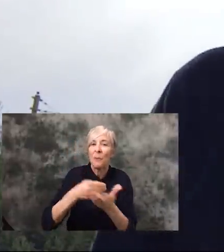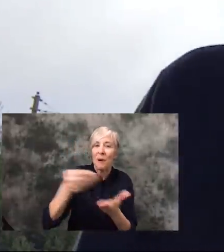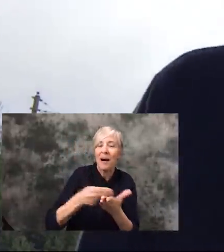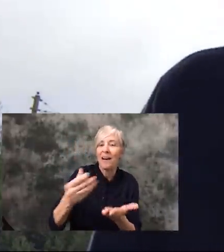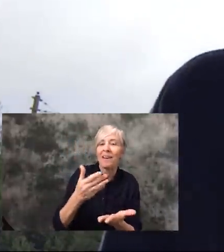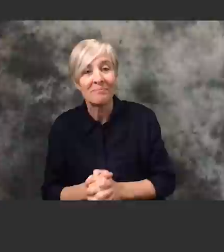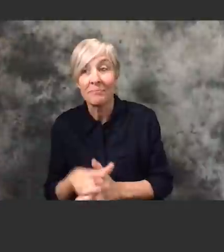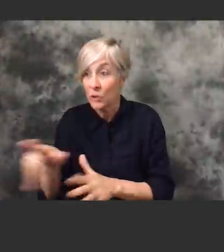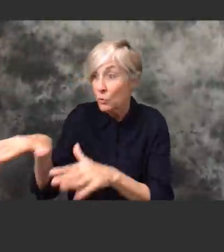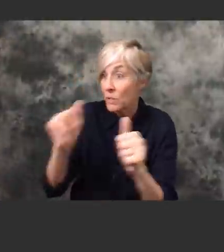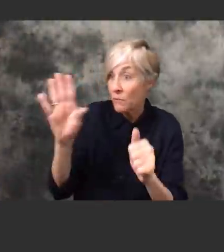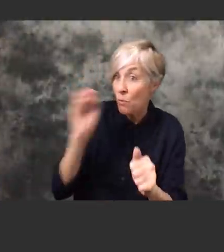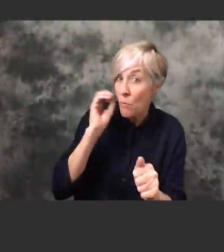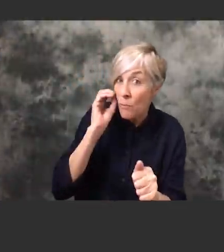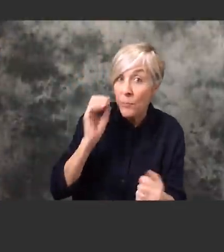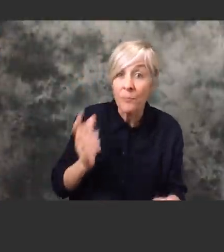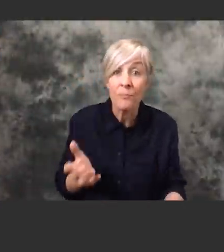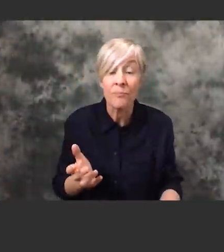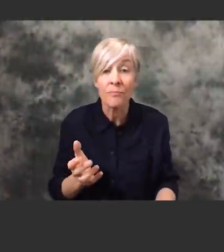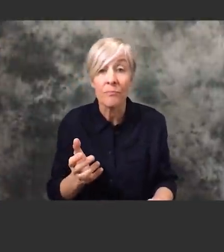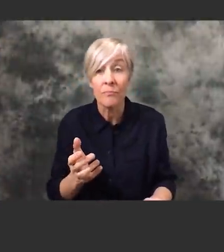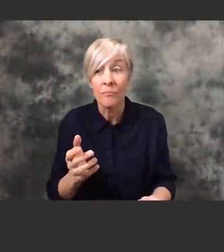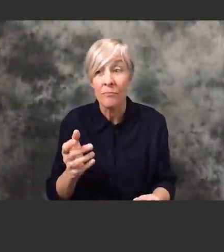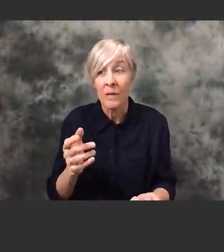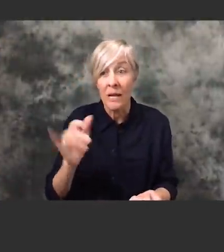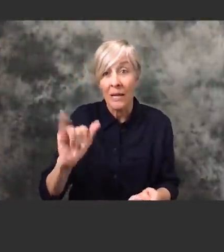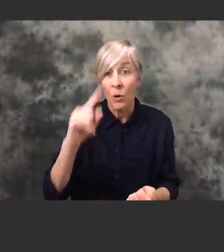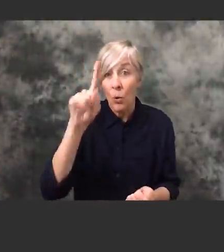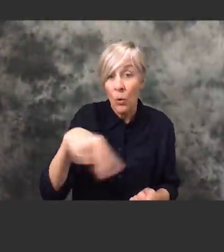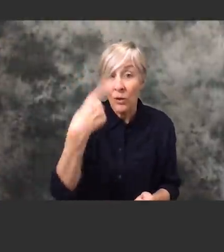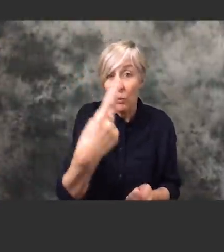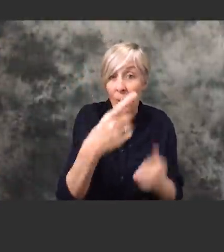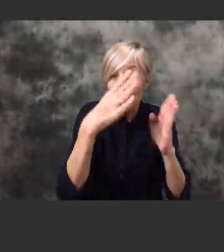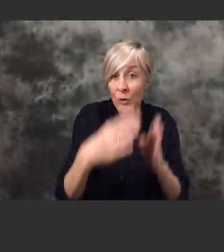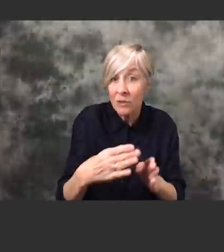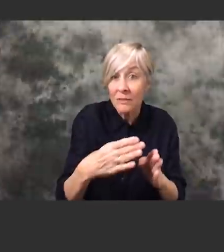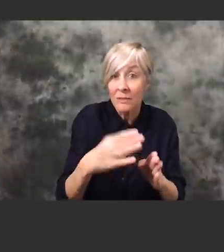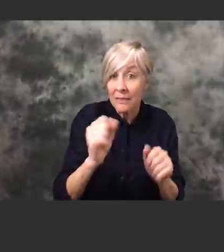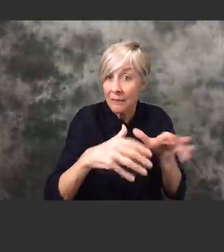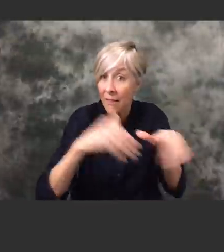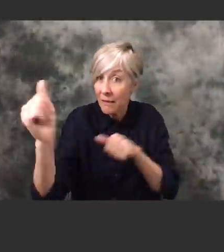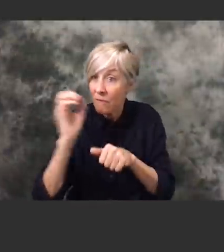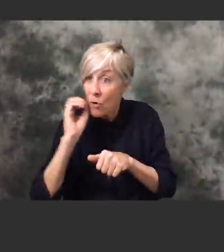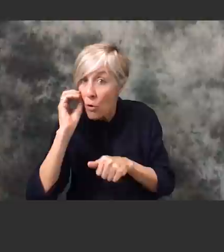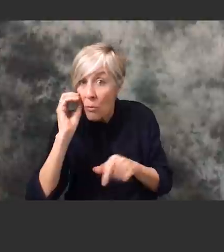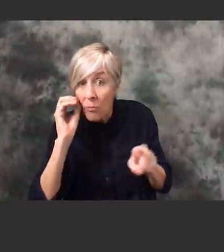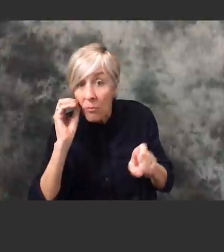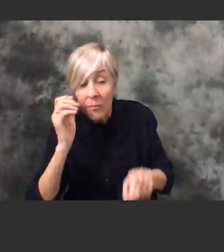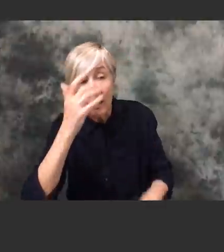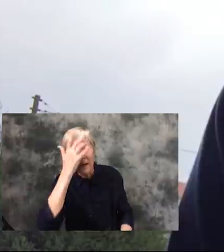Have you left your house because I was told that you have to like only one person from your family is allowed to go.